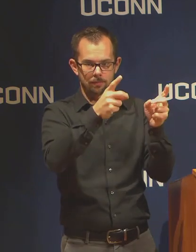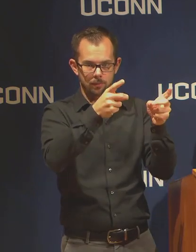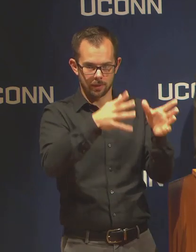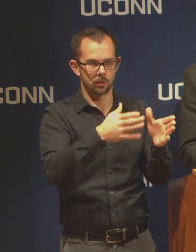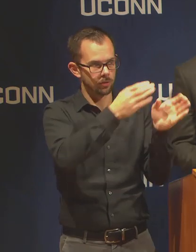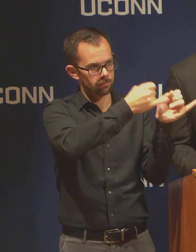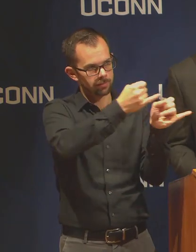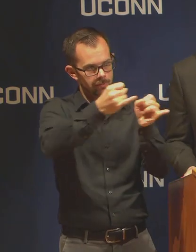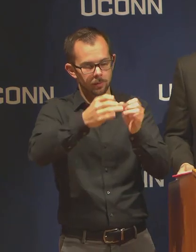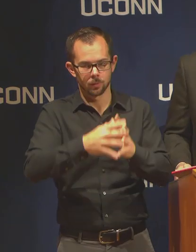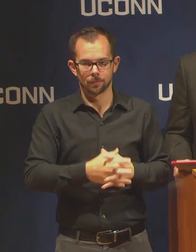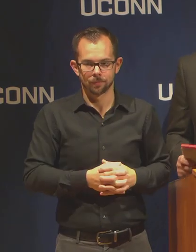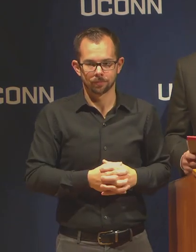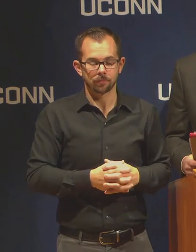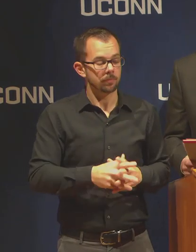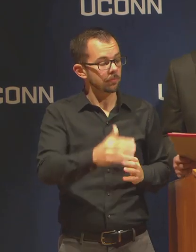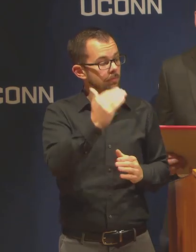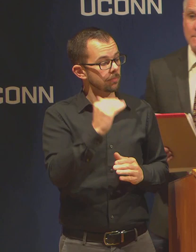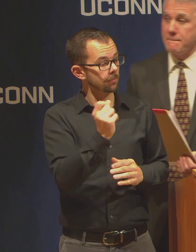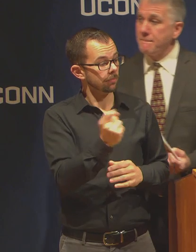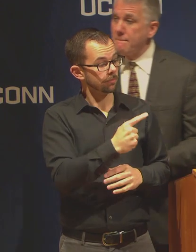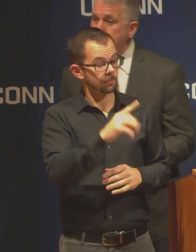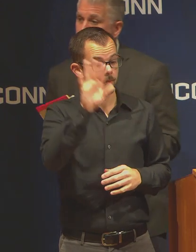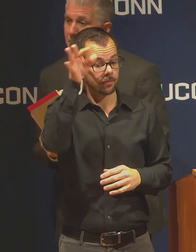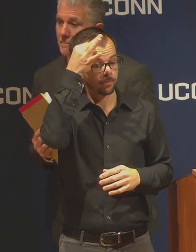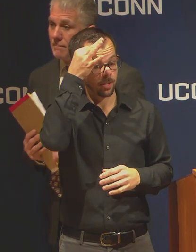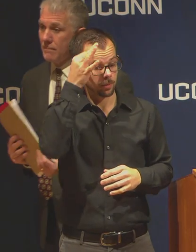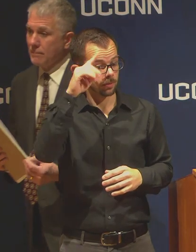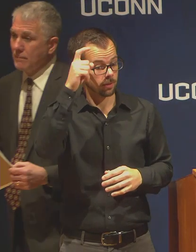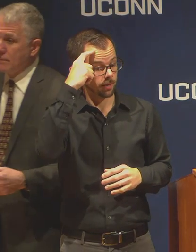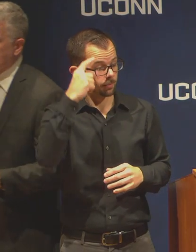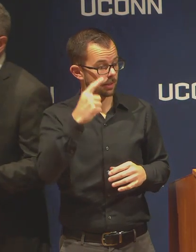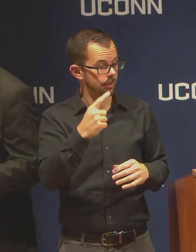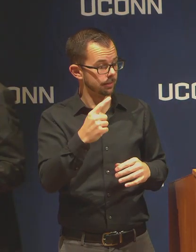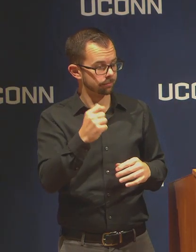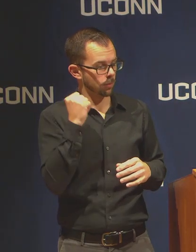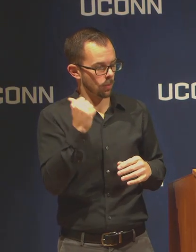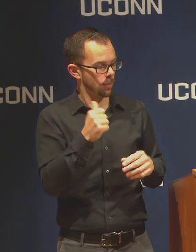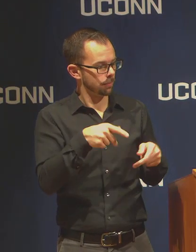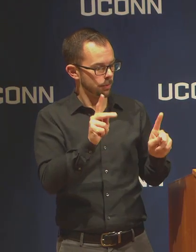The federal government does not allow a refund for cancelled flights. How would travelers be